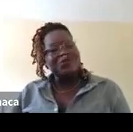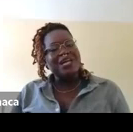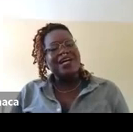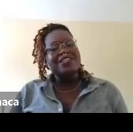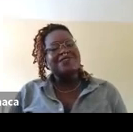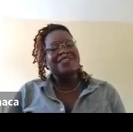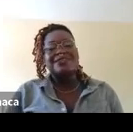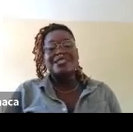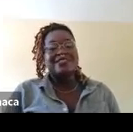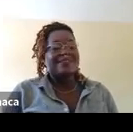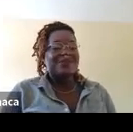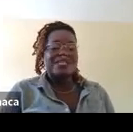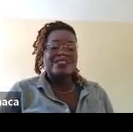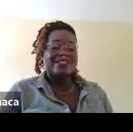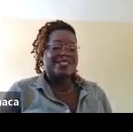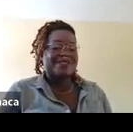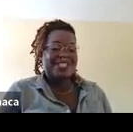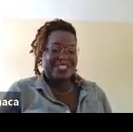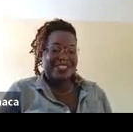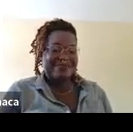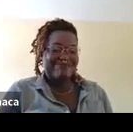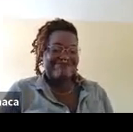I am simply too large for the limits of human consideration.